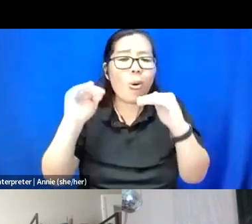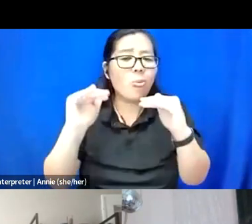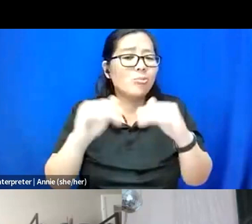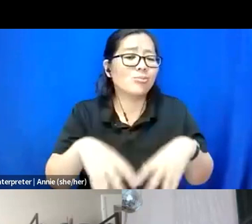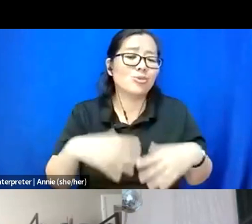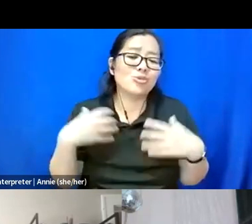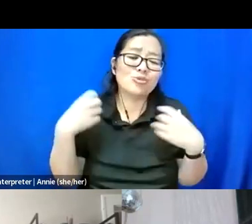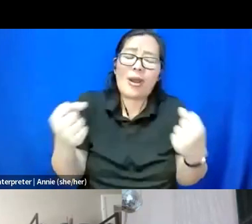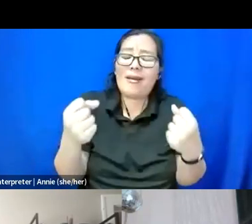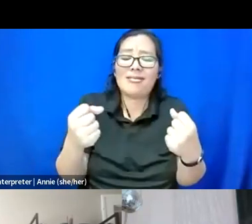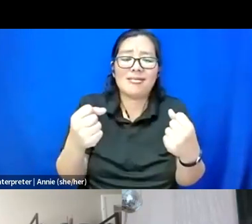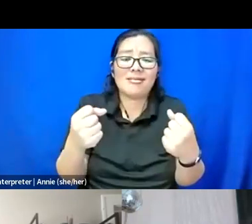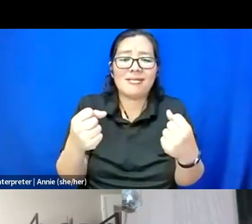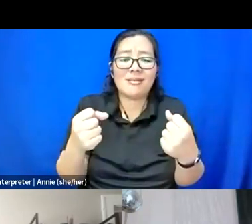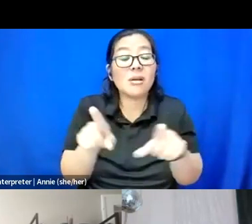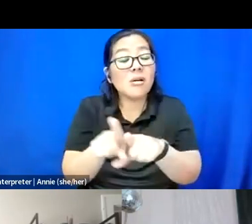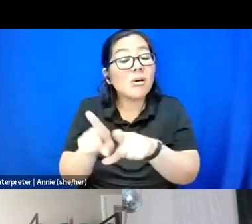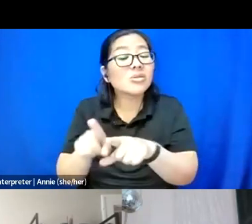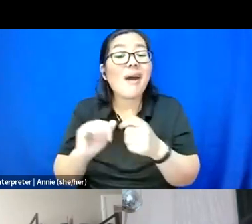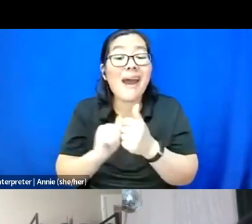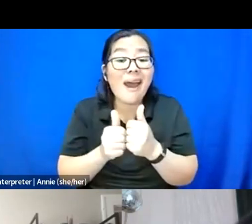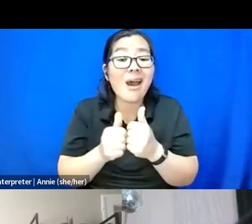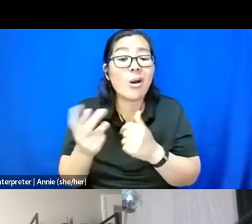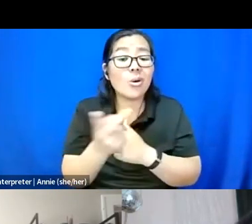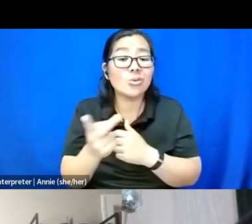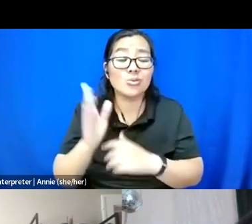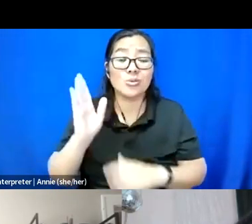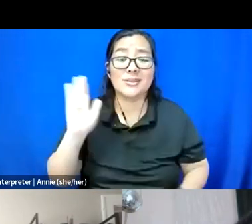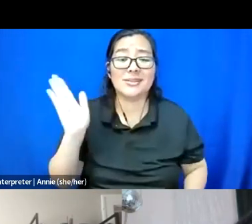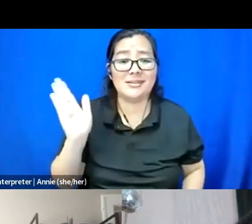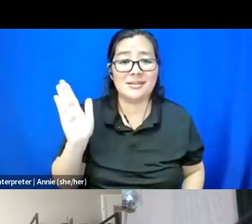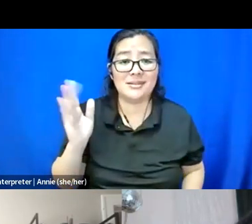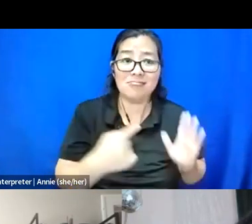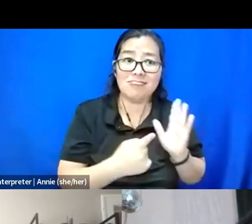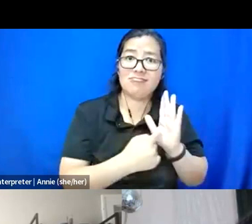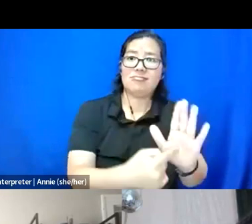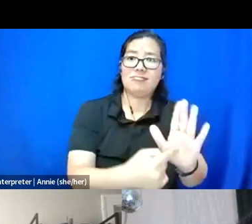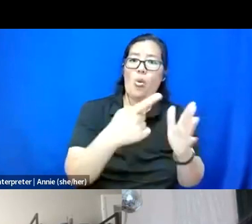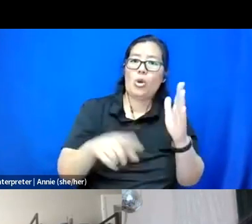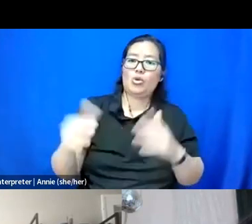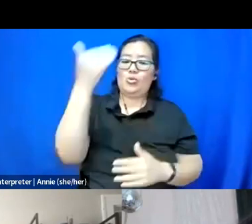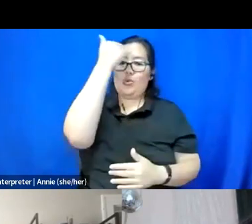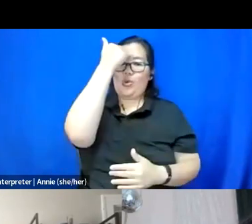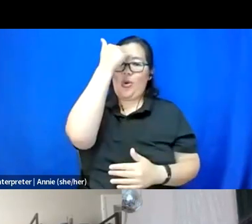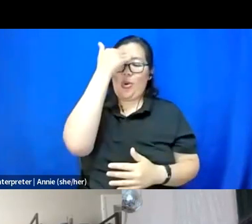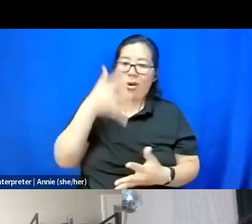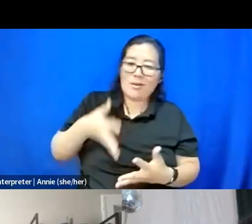but also the way that you presented what, you know, that lives in the body is just